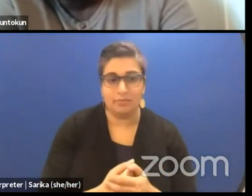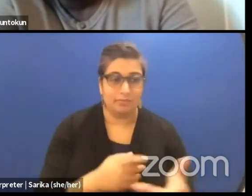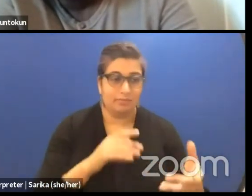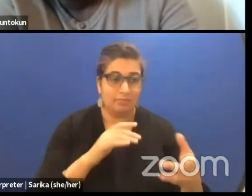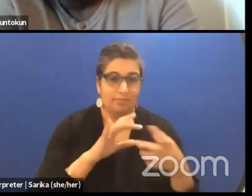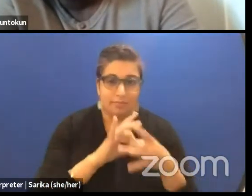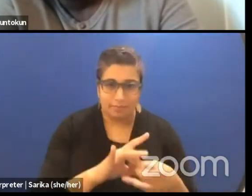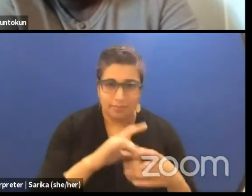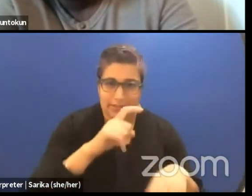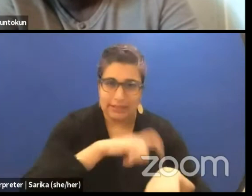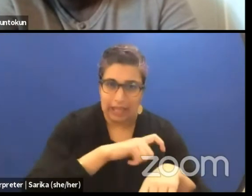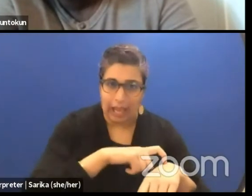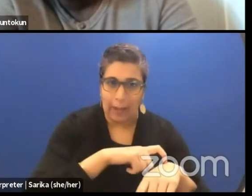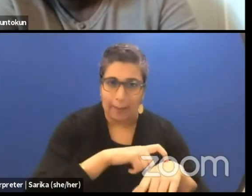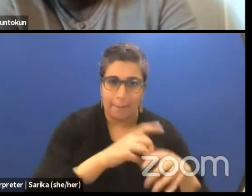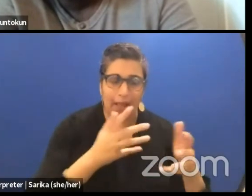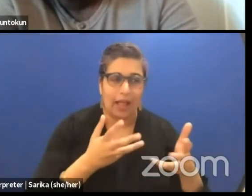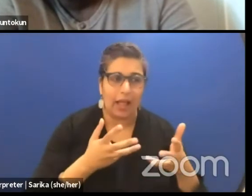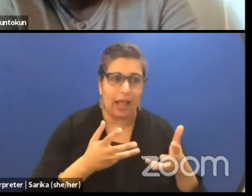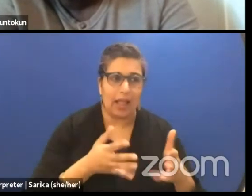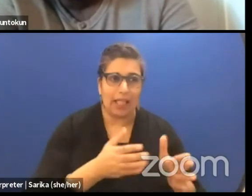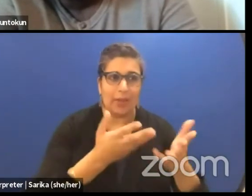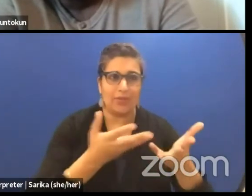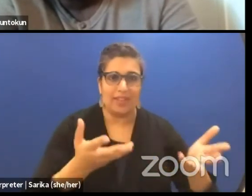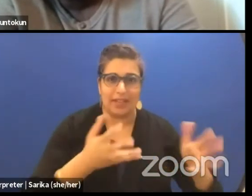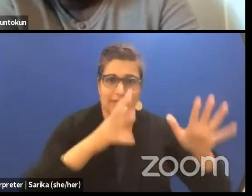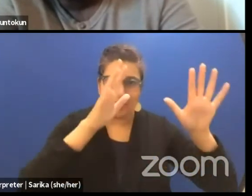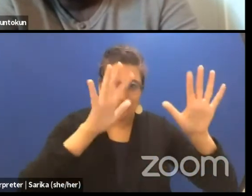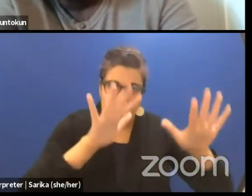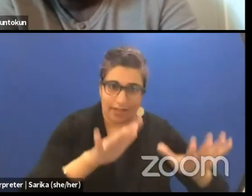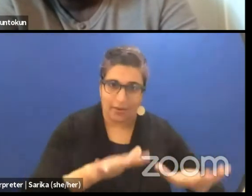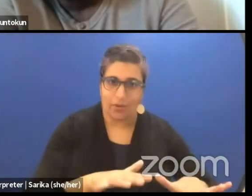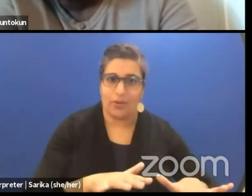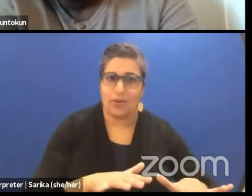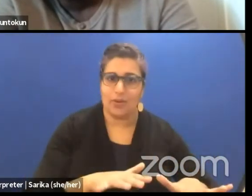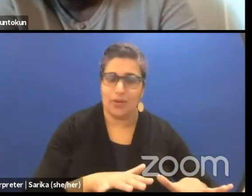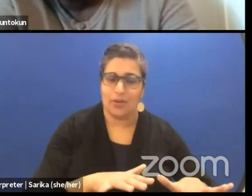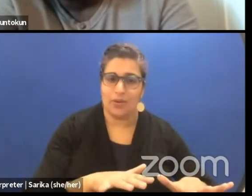allows things to settle and work.